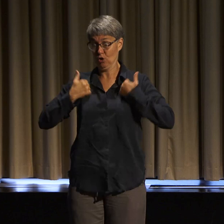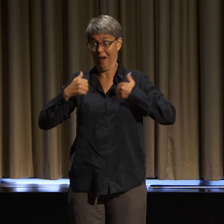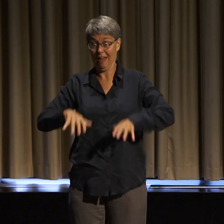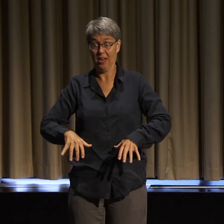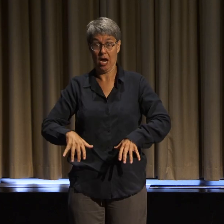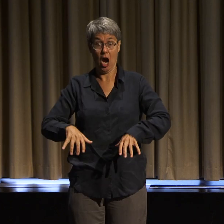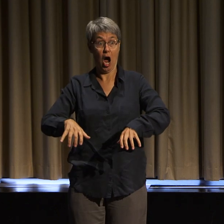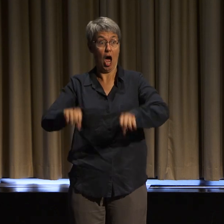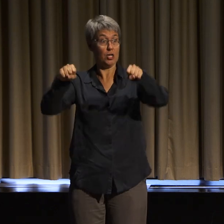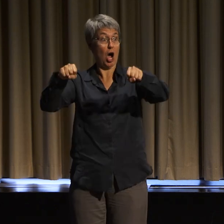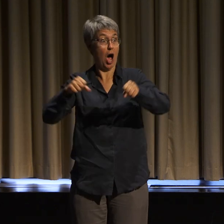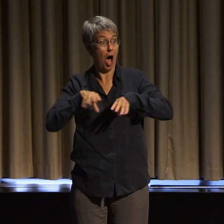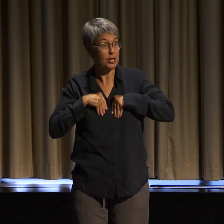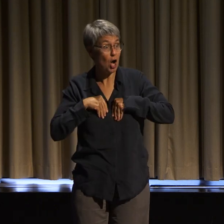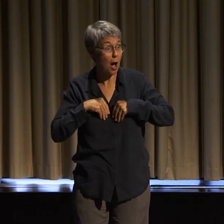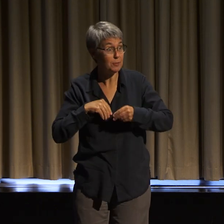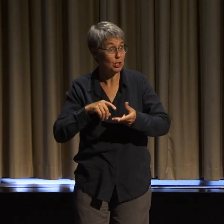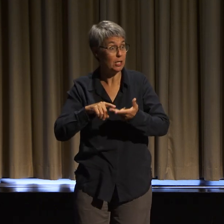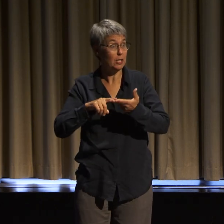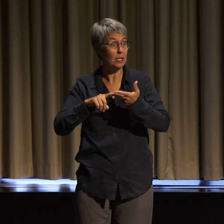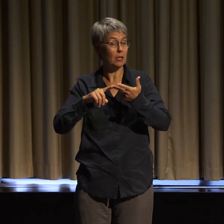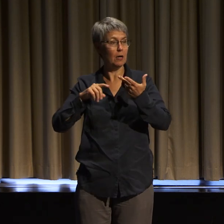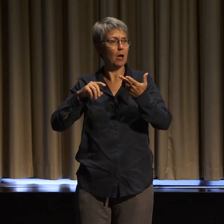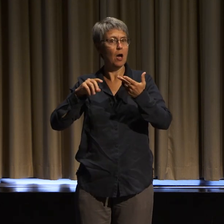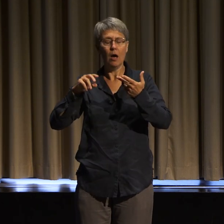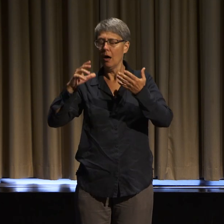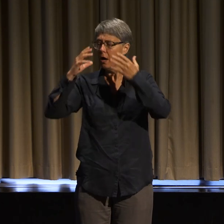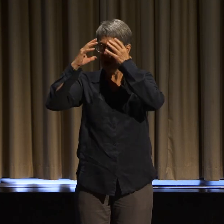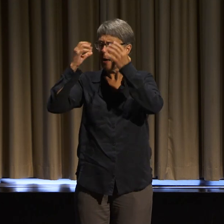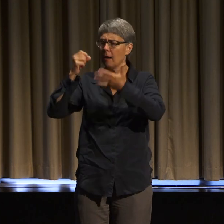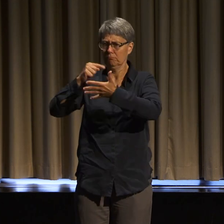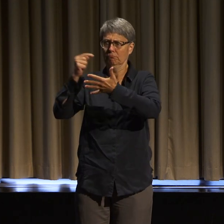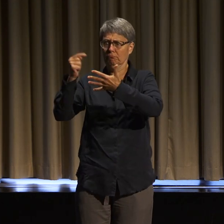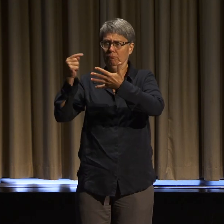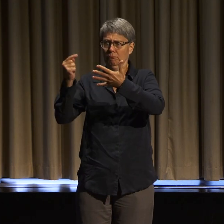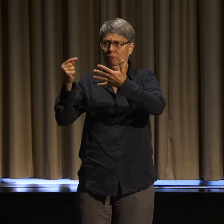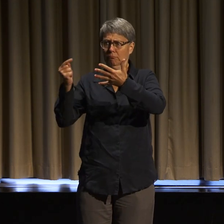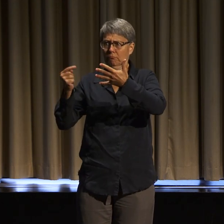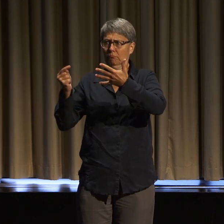and so, so much more connected and really collided in my life.